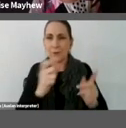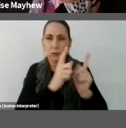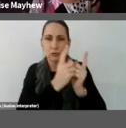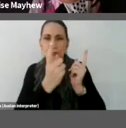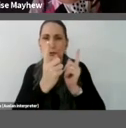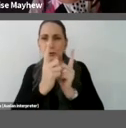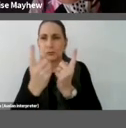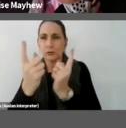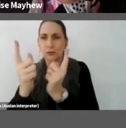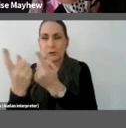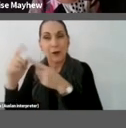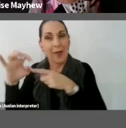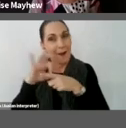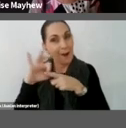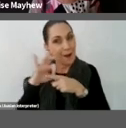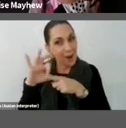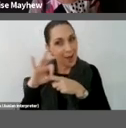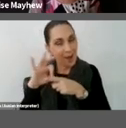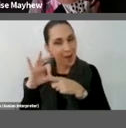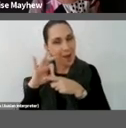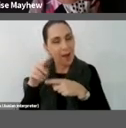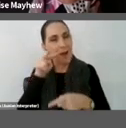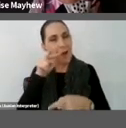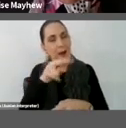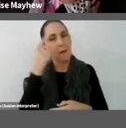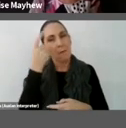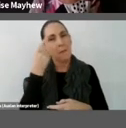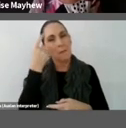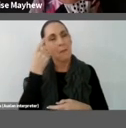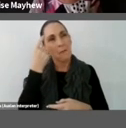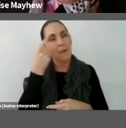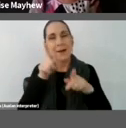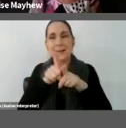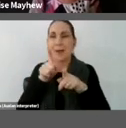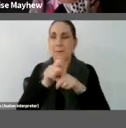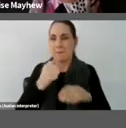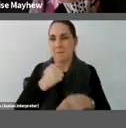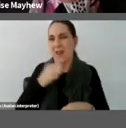that very much makes me think of my three-year-old nieces paintings, the way